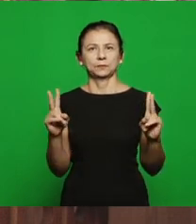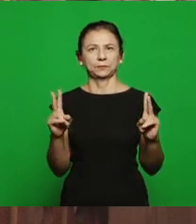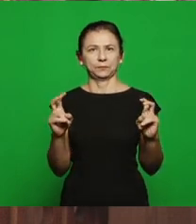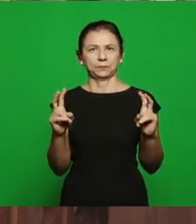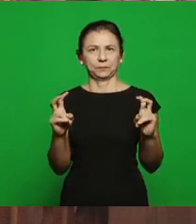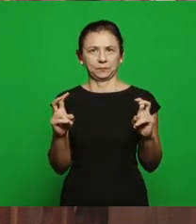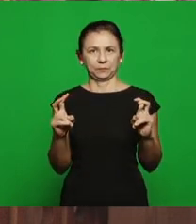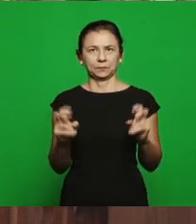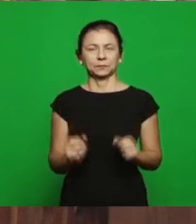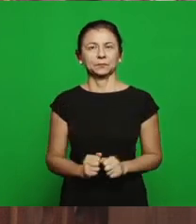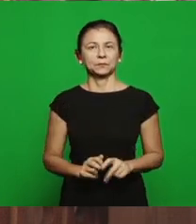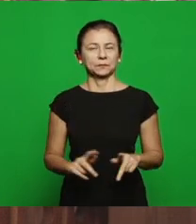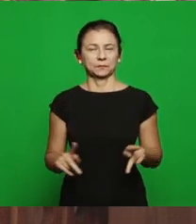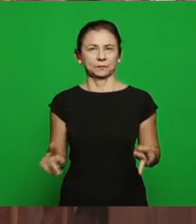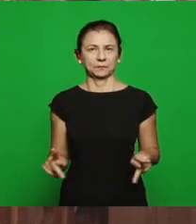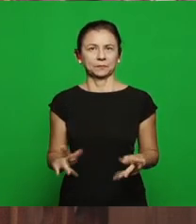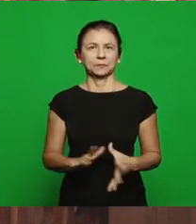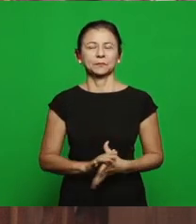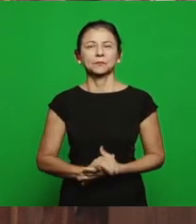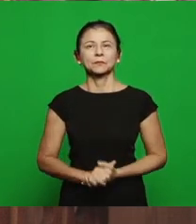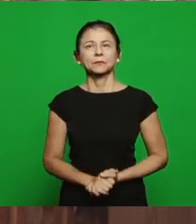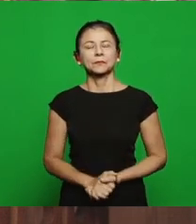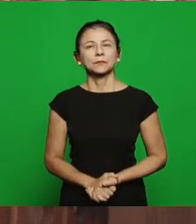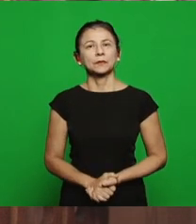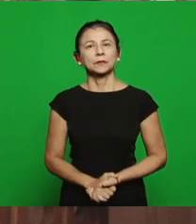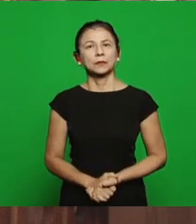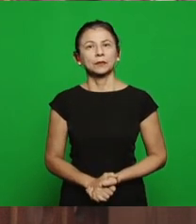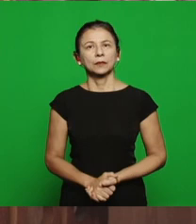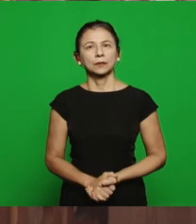Revelation is the need of the church